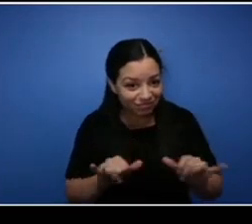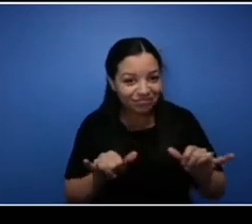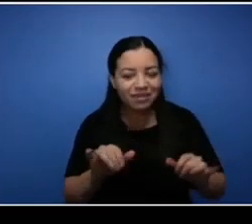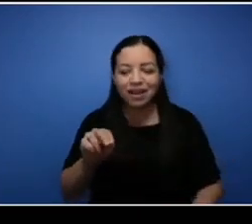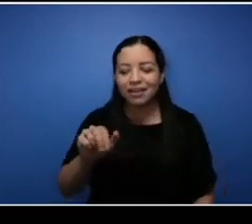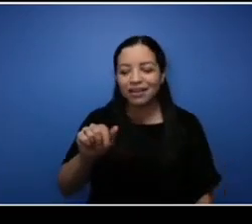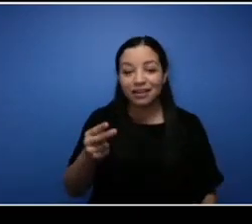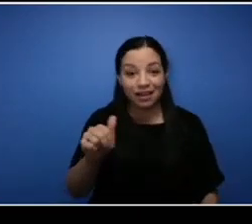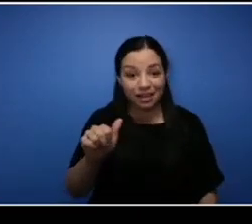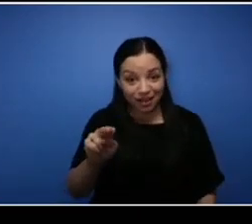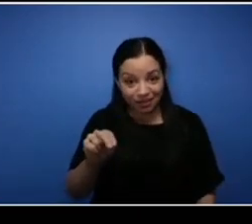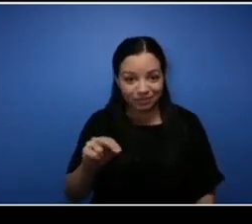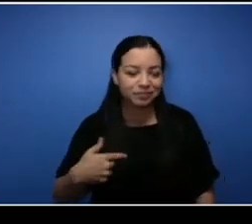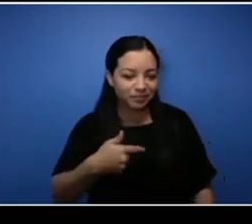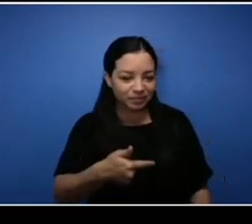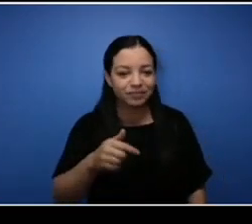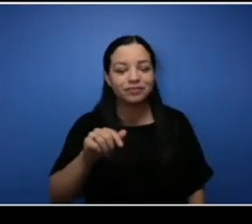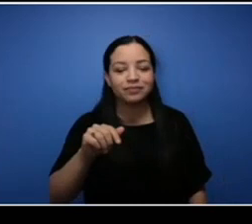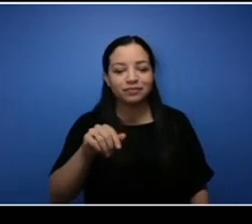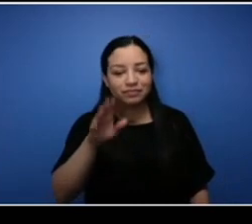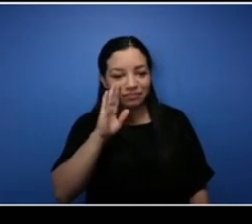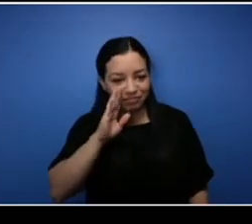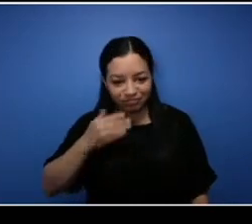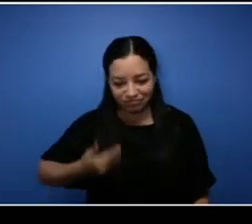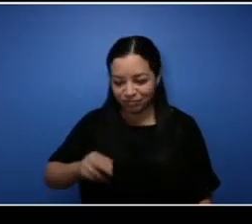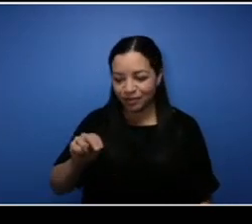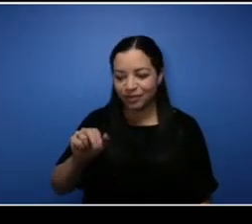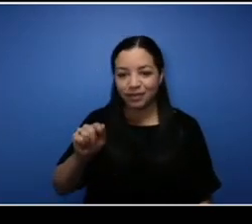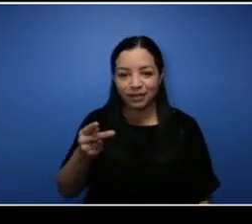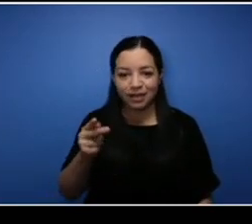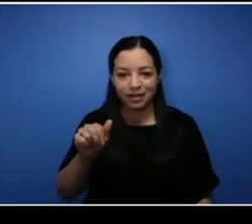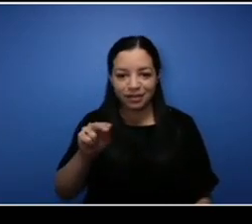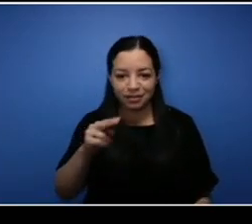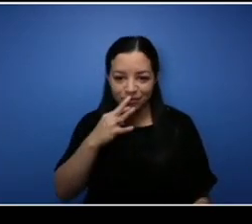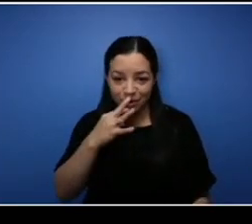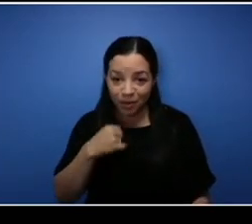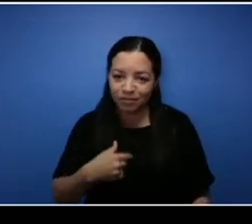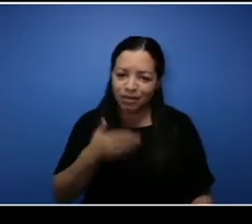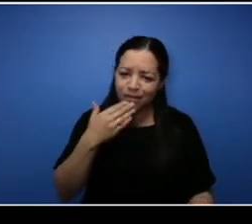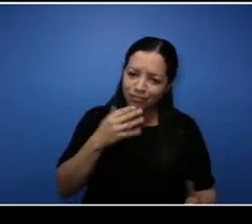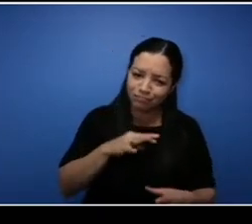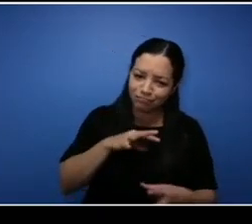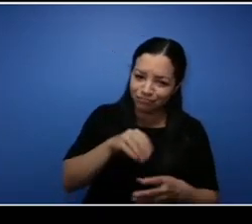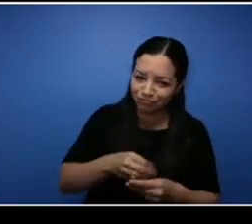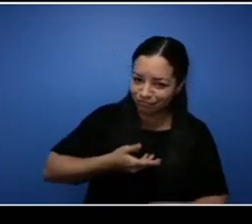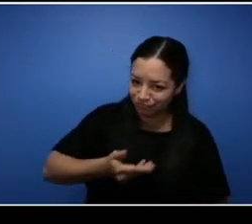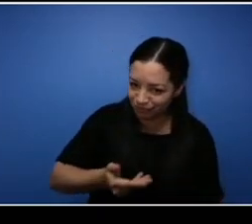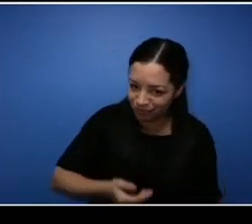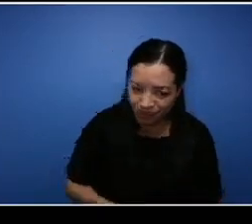thanks so much for having me be a part of this. I am owner of Back 2 Belair Vintage